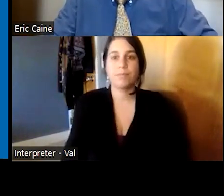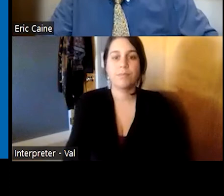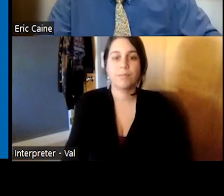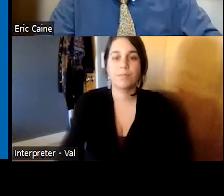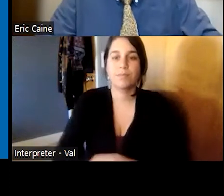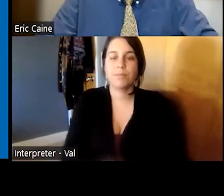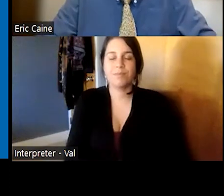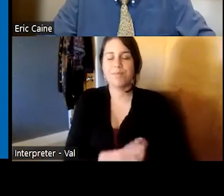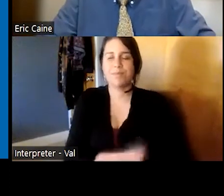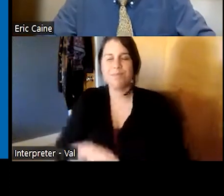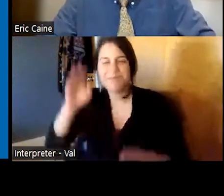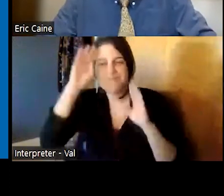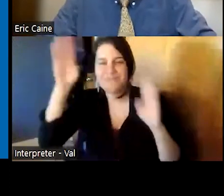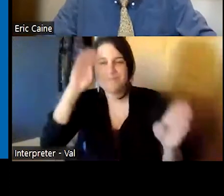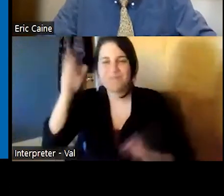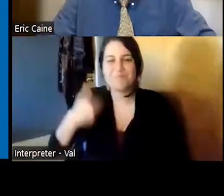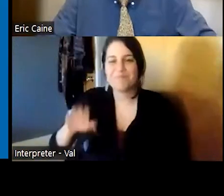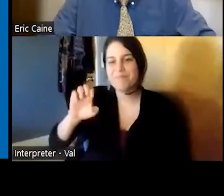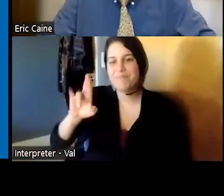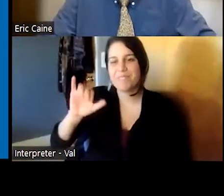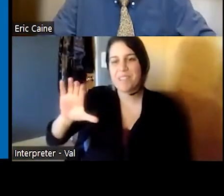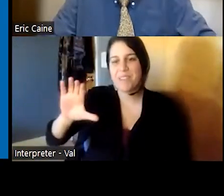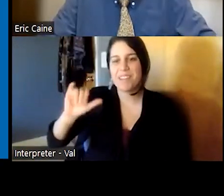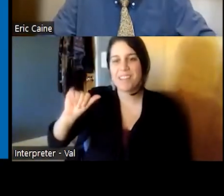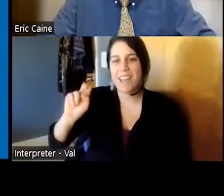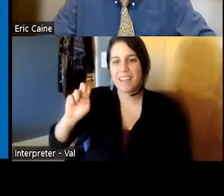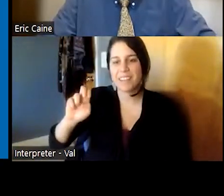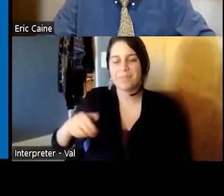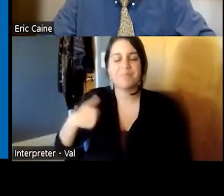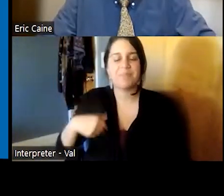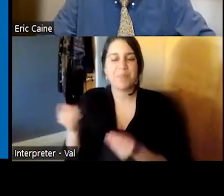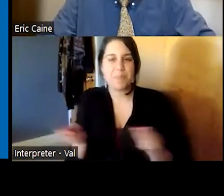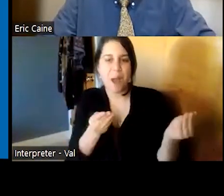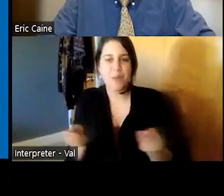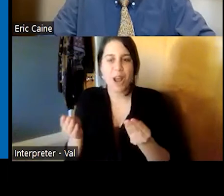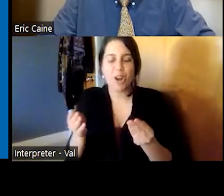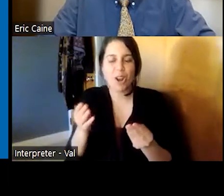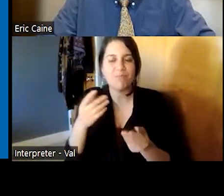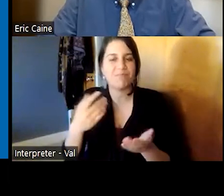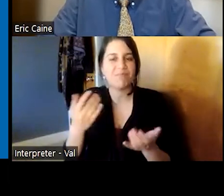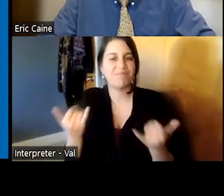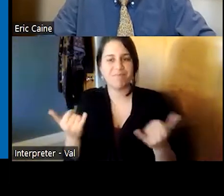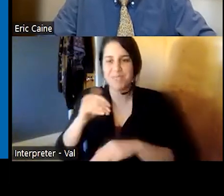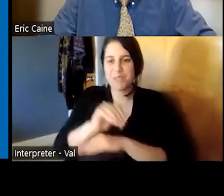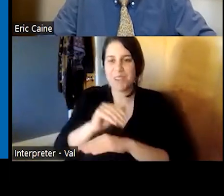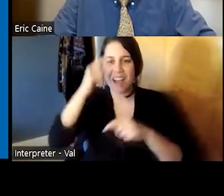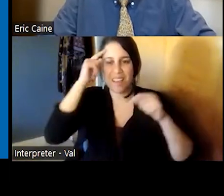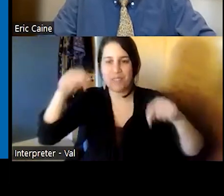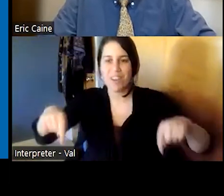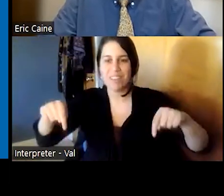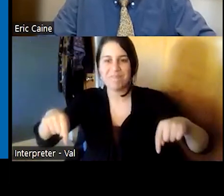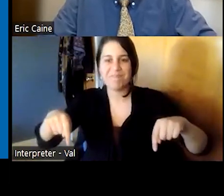Good evening my name is eric kane and i'm serving as moderator tonight uh for this uh uh important